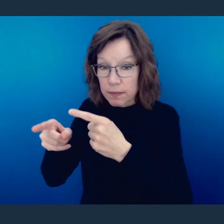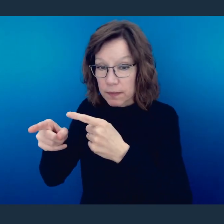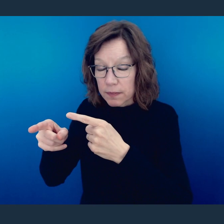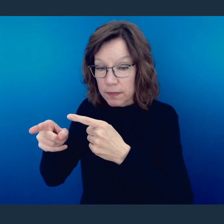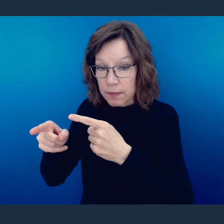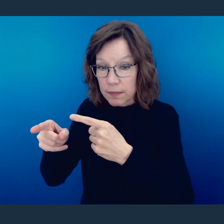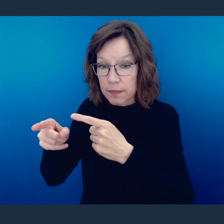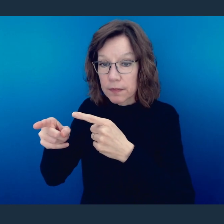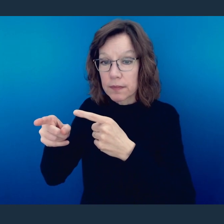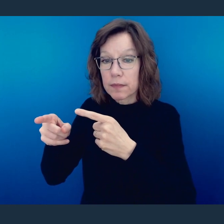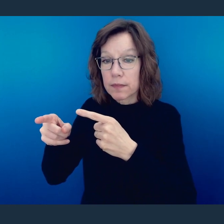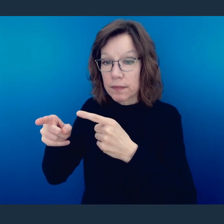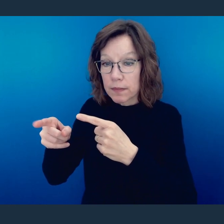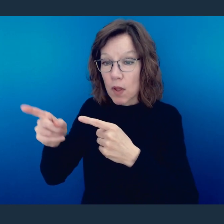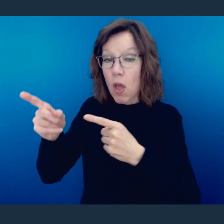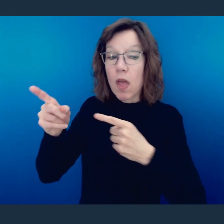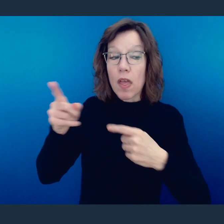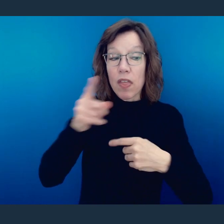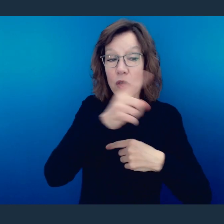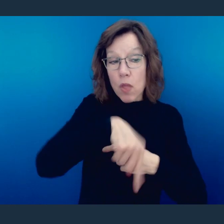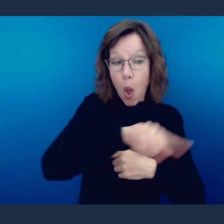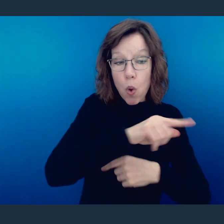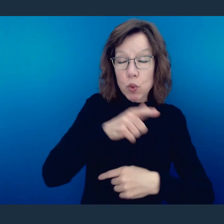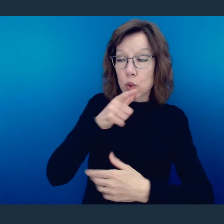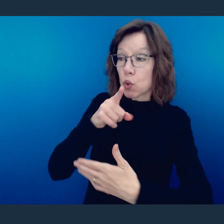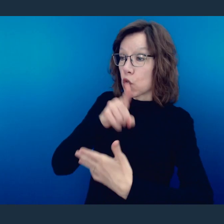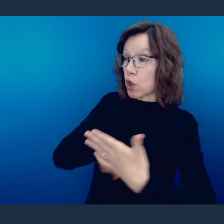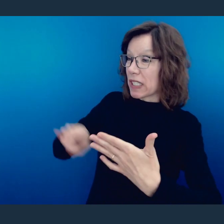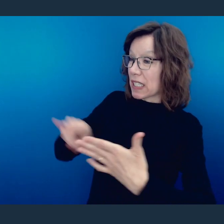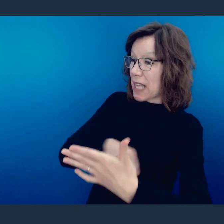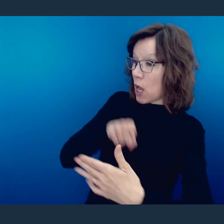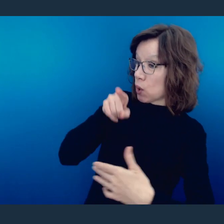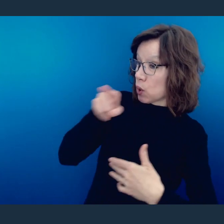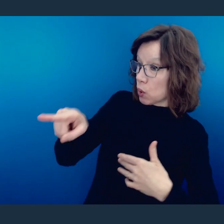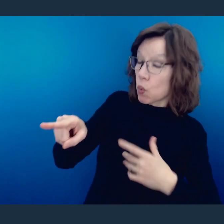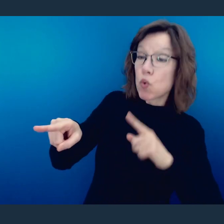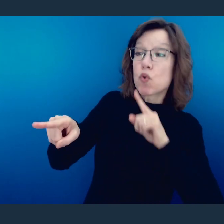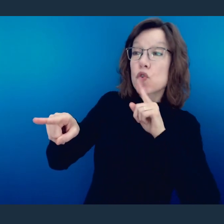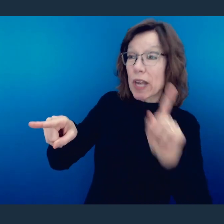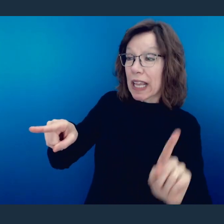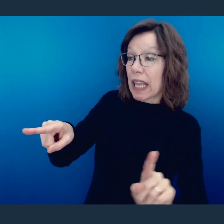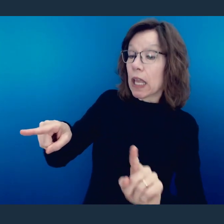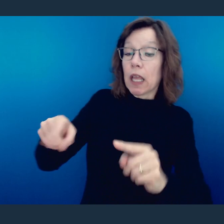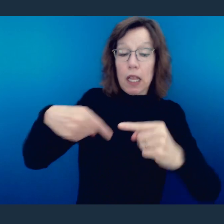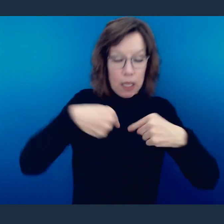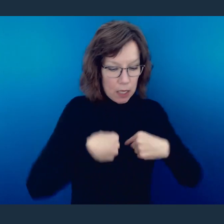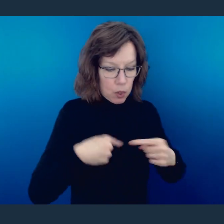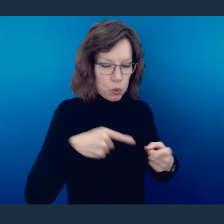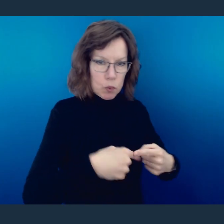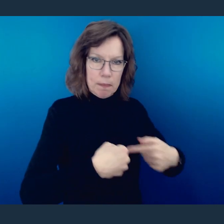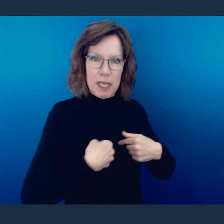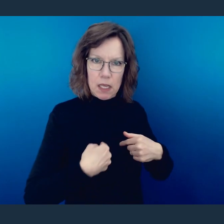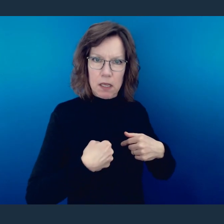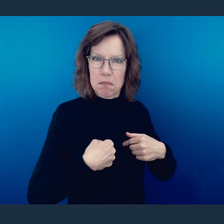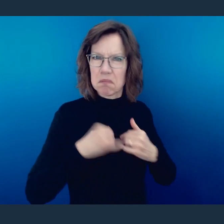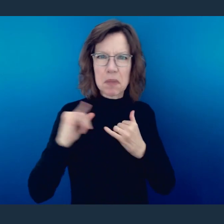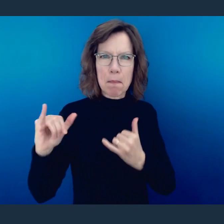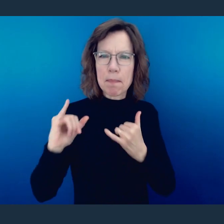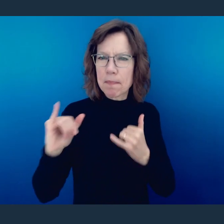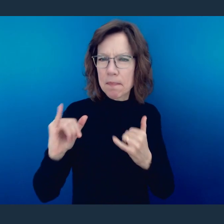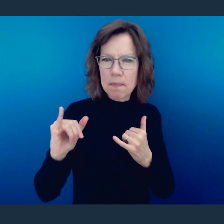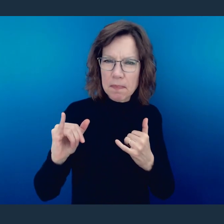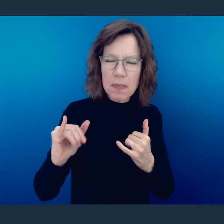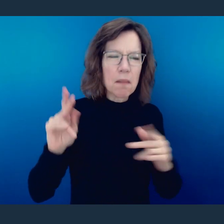who -- and then the next word is criticized -- you, fell on Me. The rude statements and